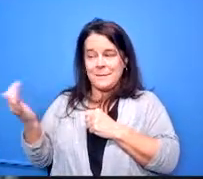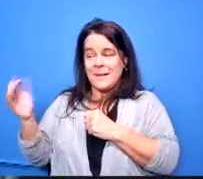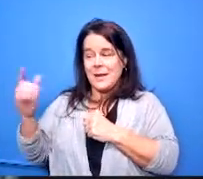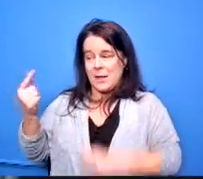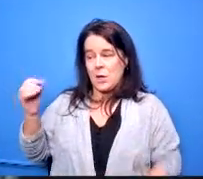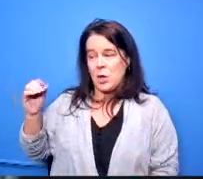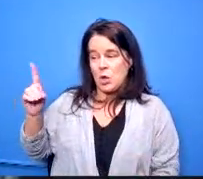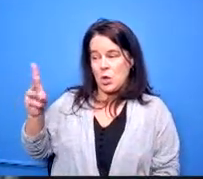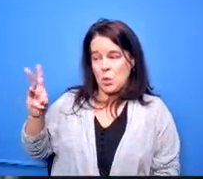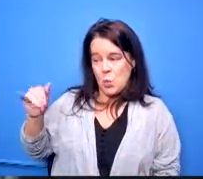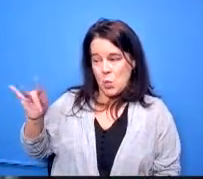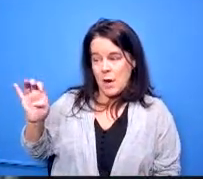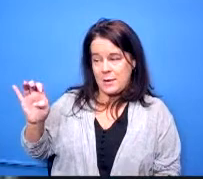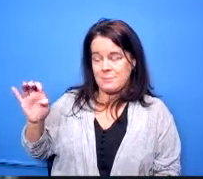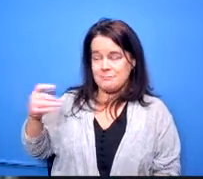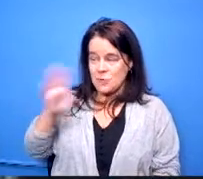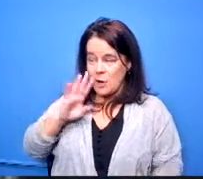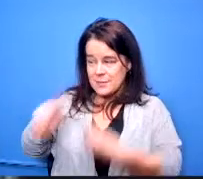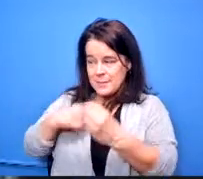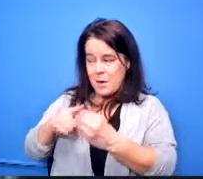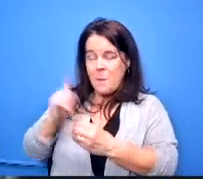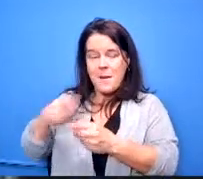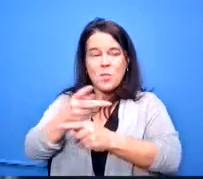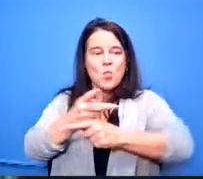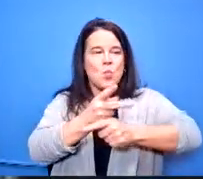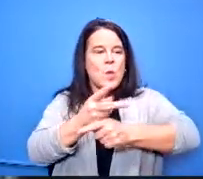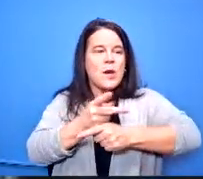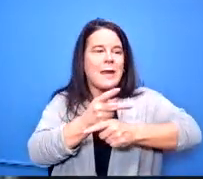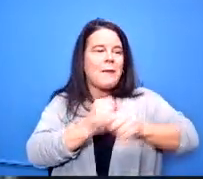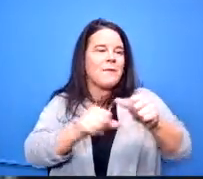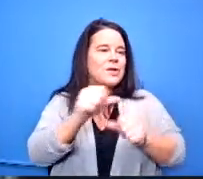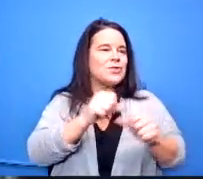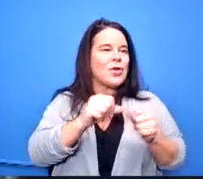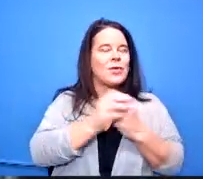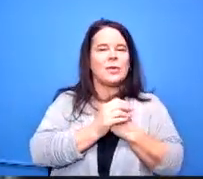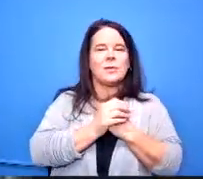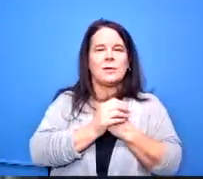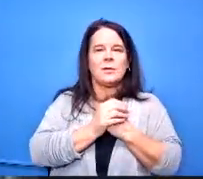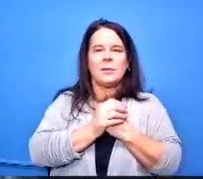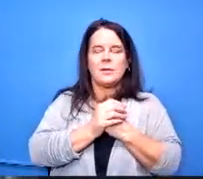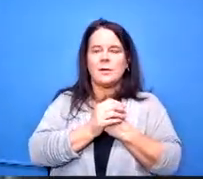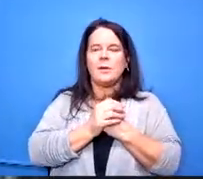to look after each other and the people that we see on these human resources charts even though